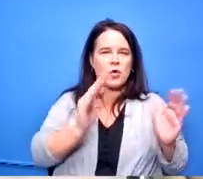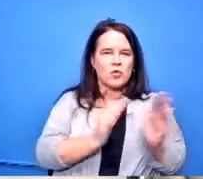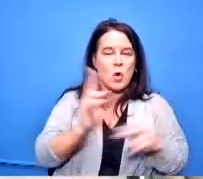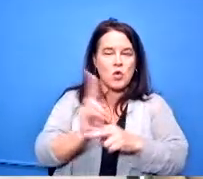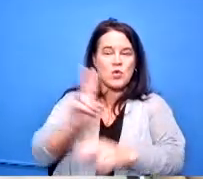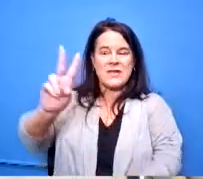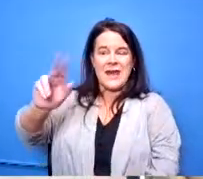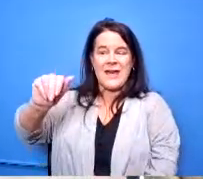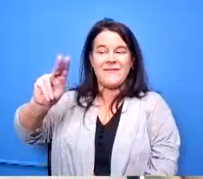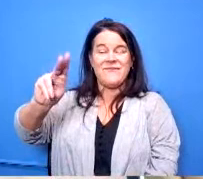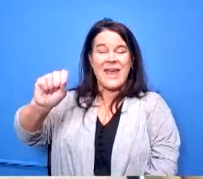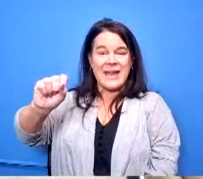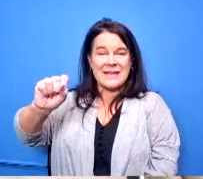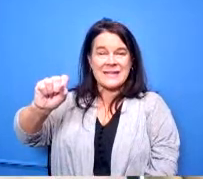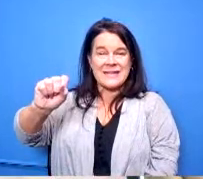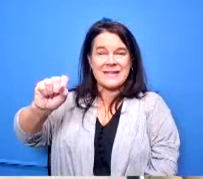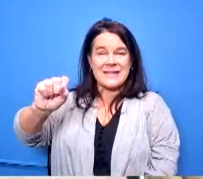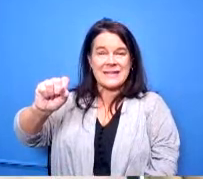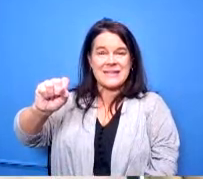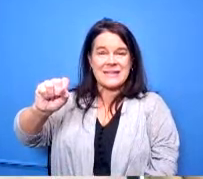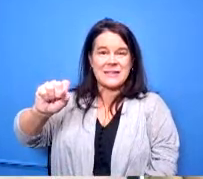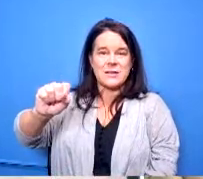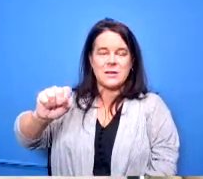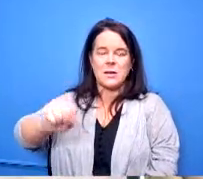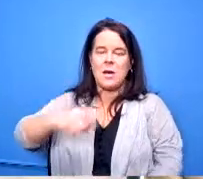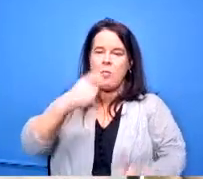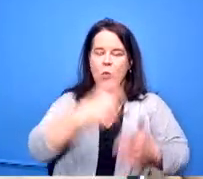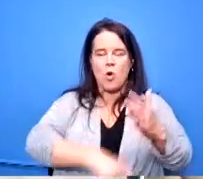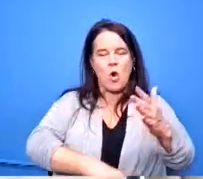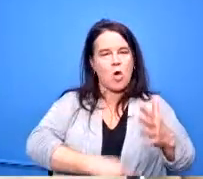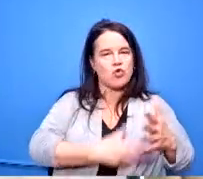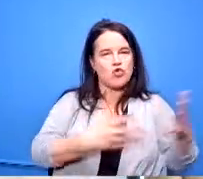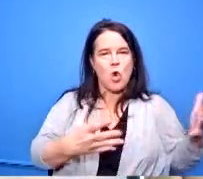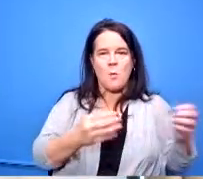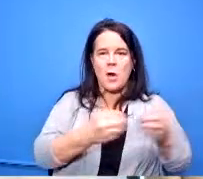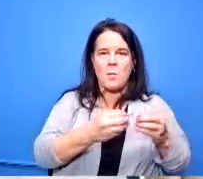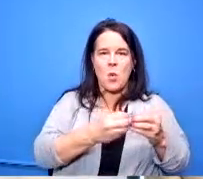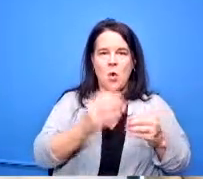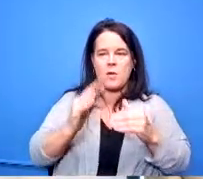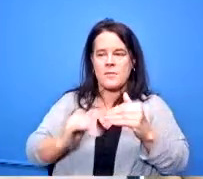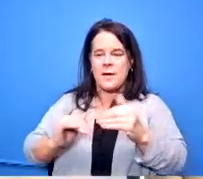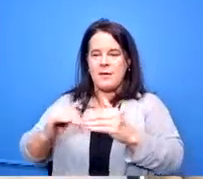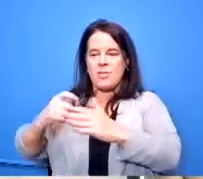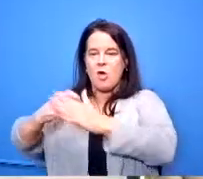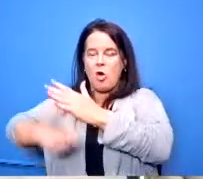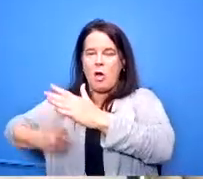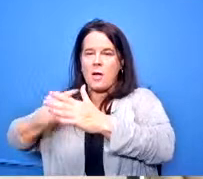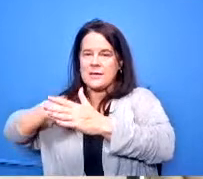uh would it would be much more than what what the cost is that we had allotted for uh in our